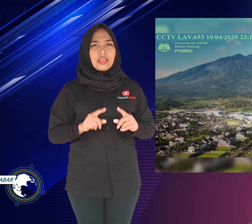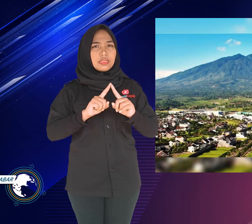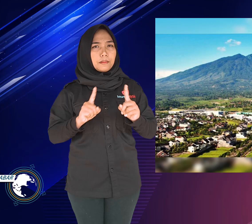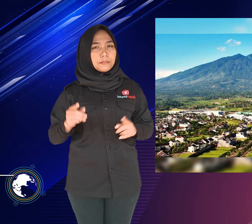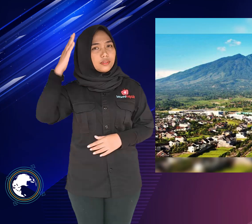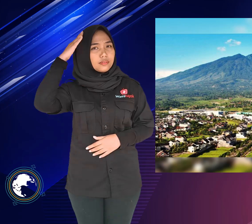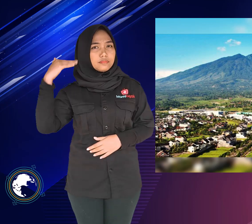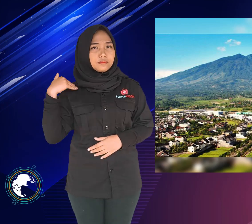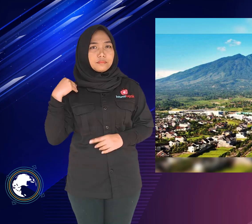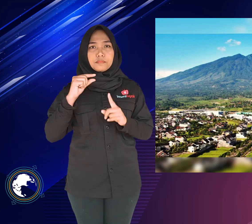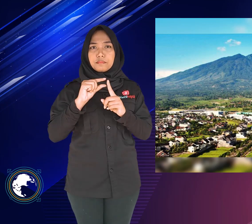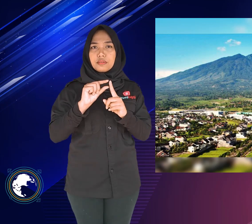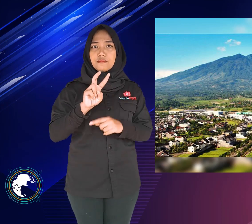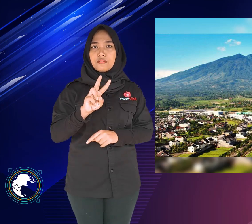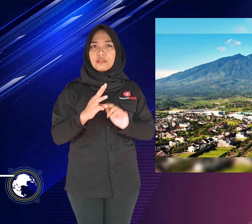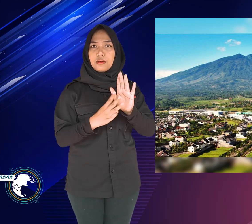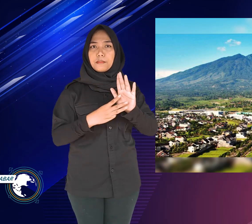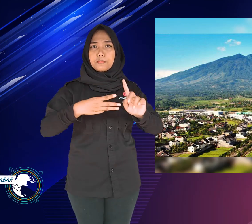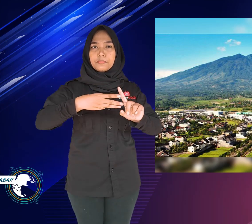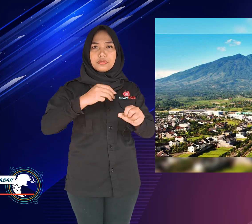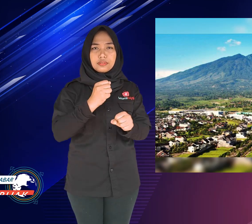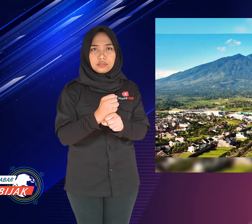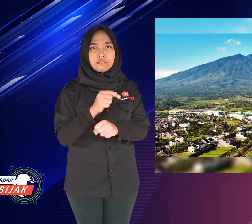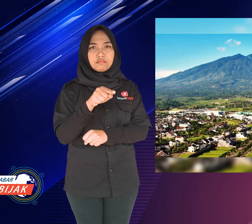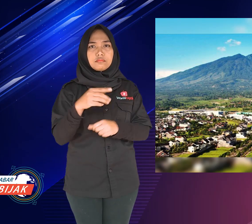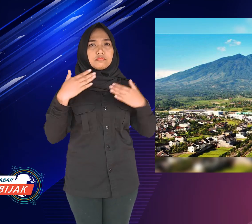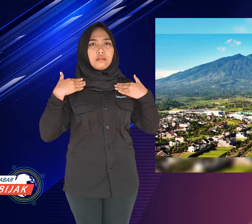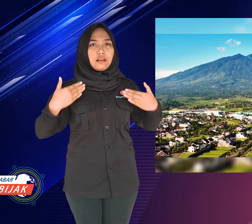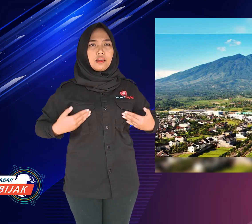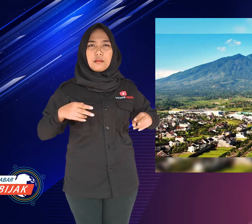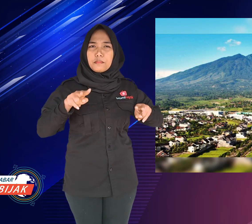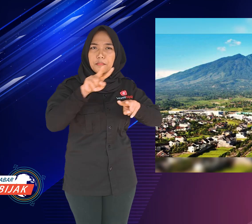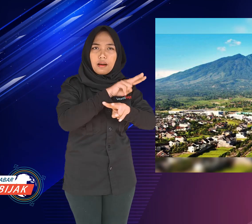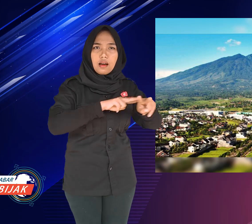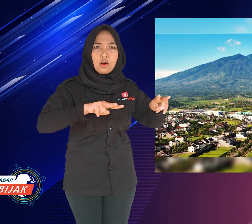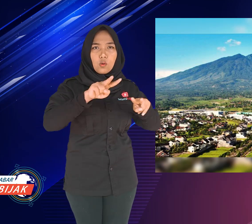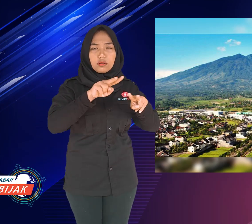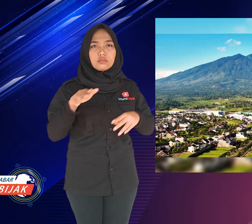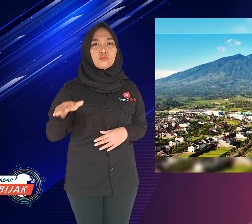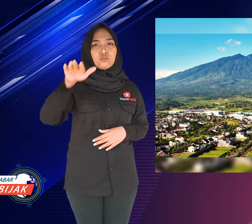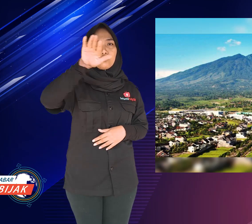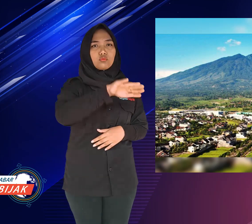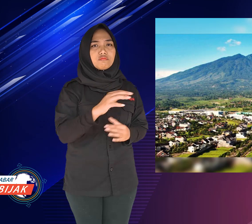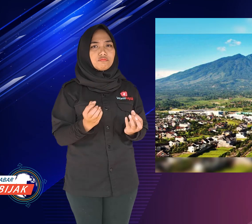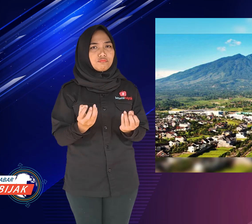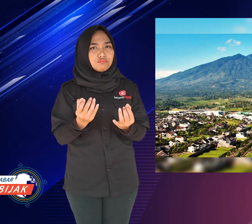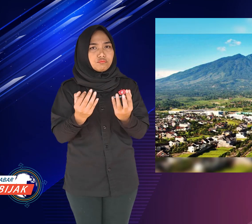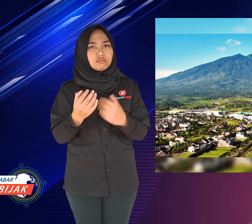But, the head of the PVMBG (Volcano Monitoring Agency)